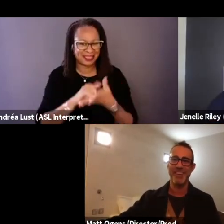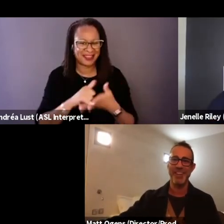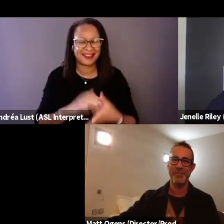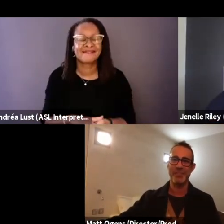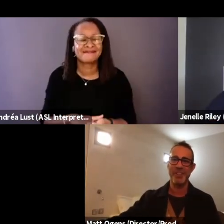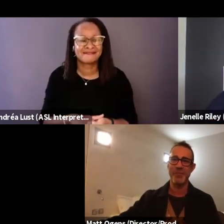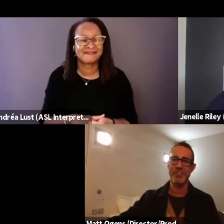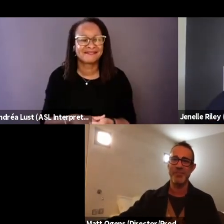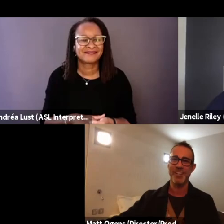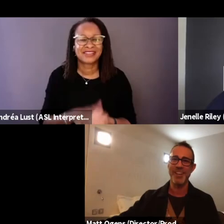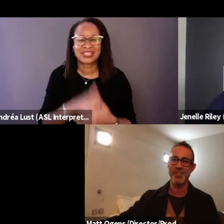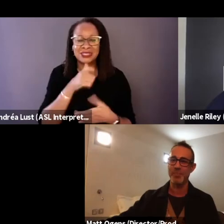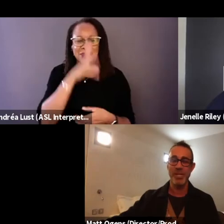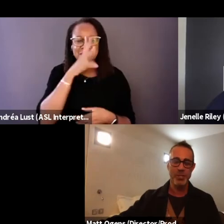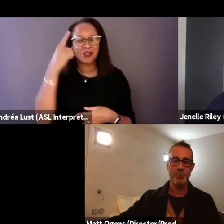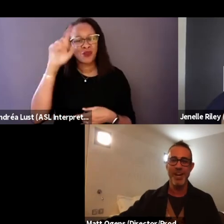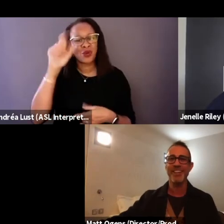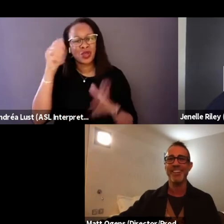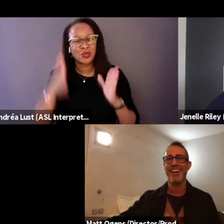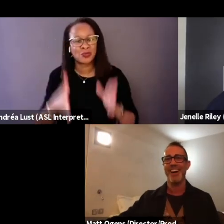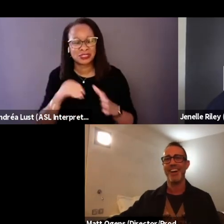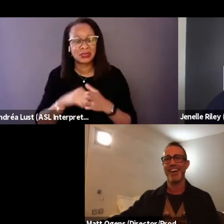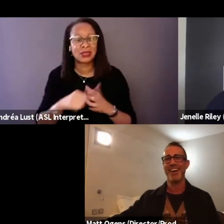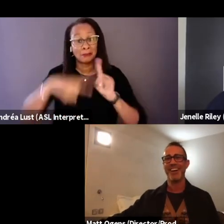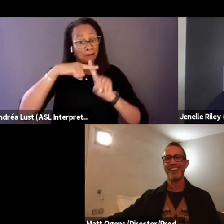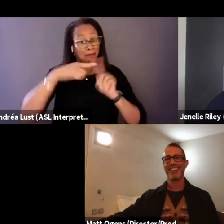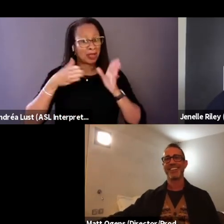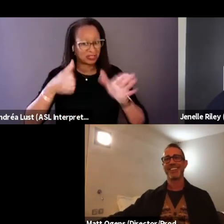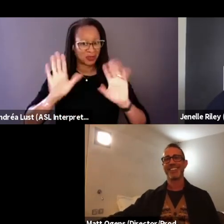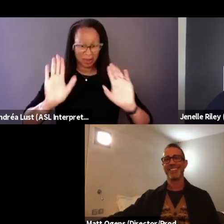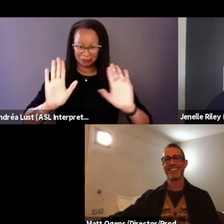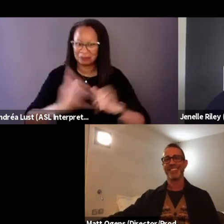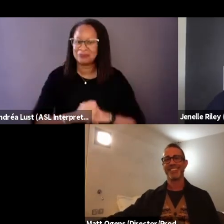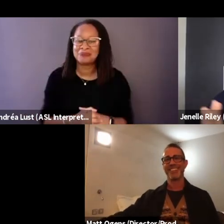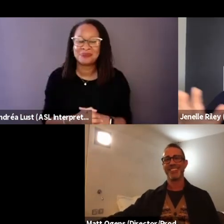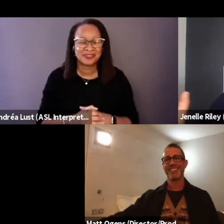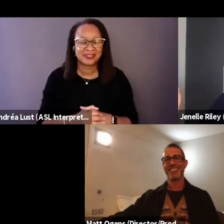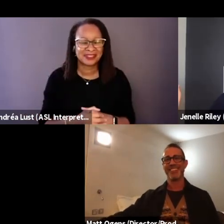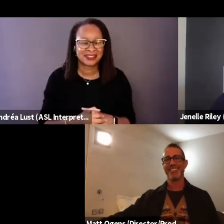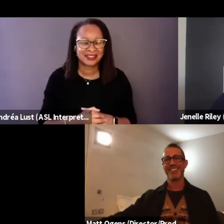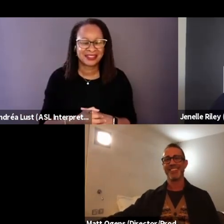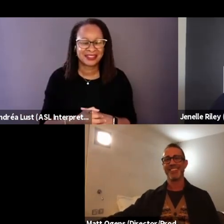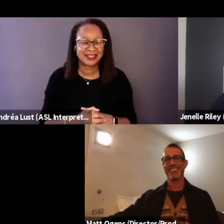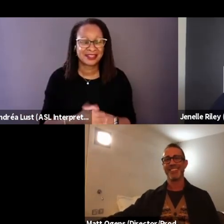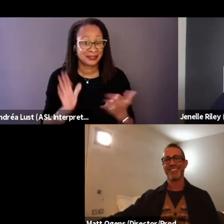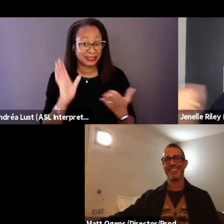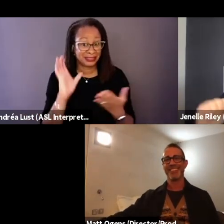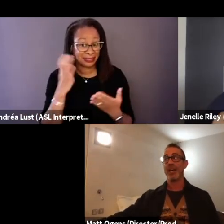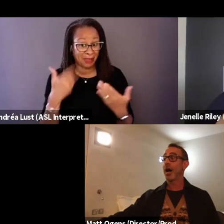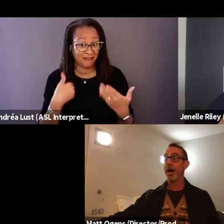I don't wanna speak for someone else in a good way. It sounds like you might have a new movie.